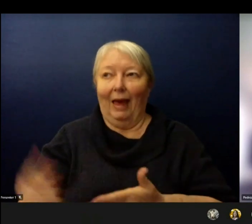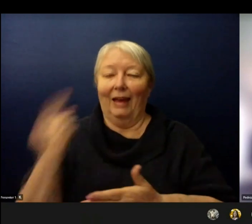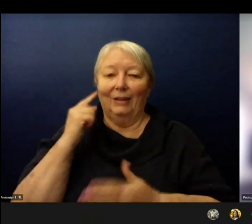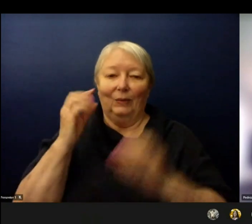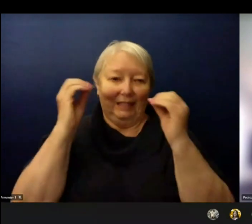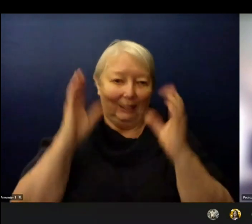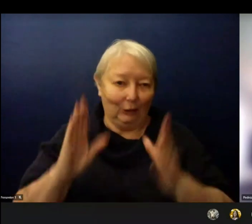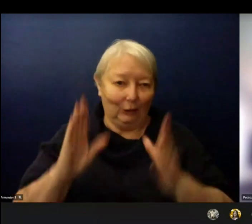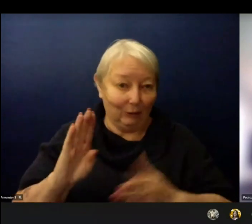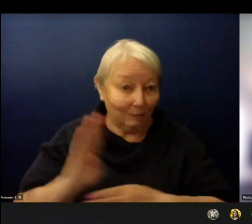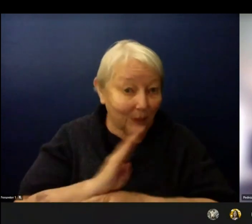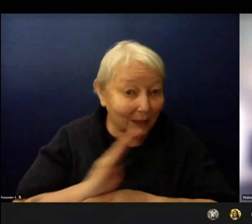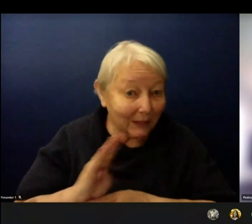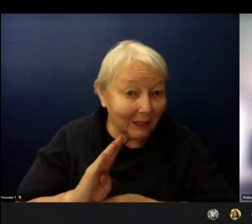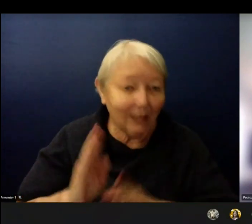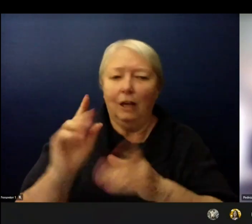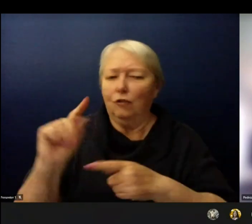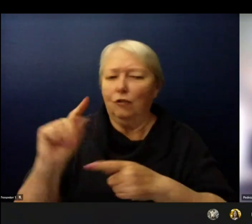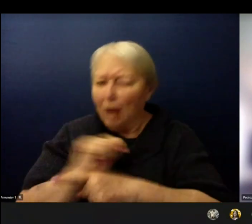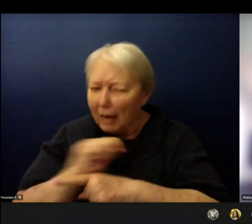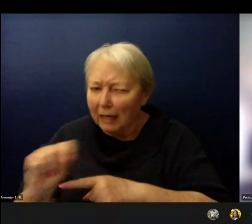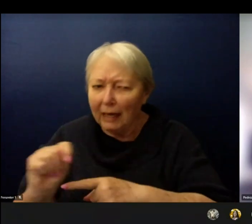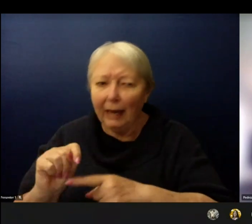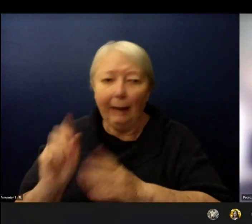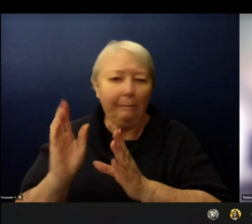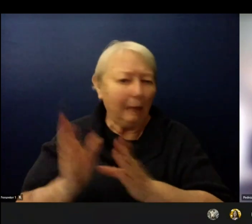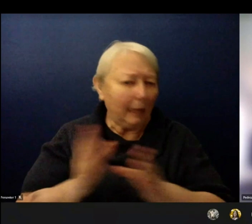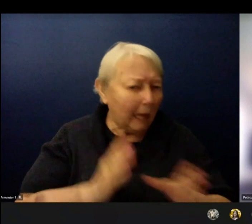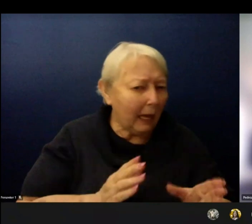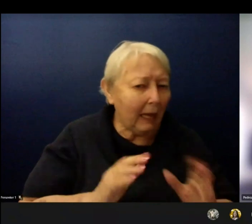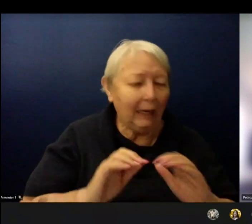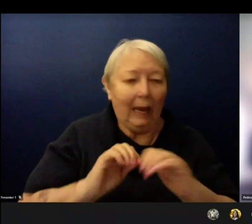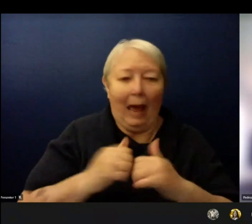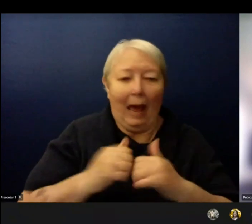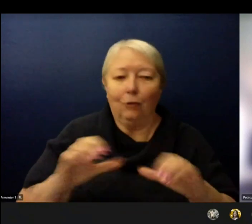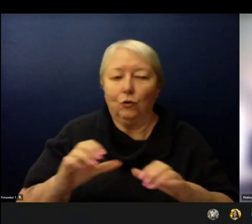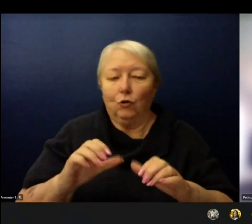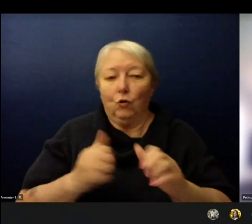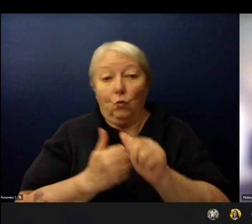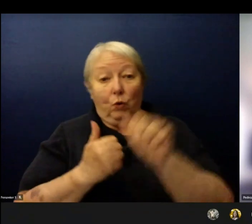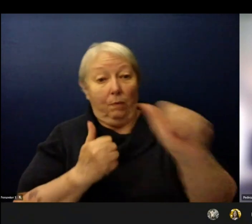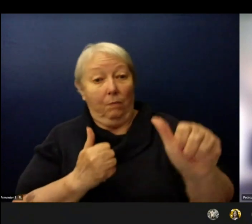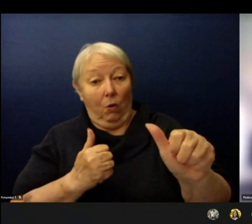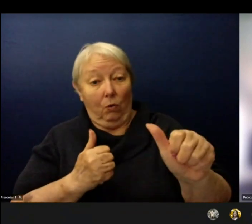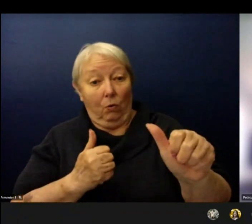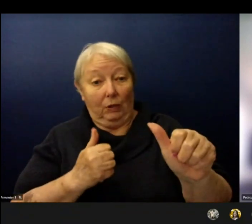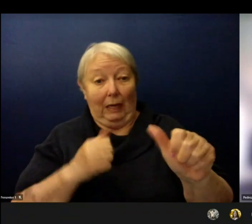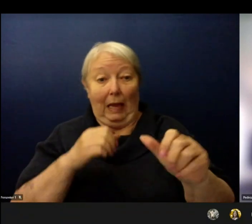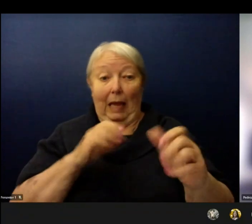for both remote and in-person instruction. And students with transportation in within their IEP’s